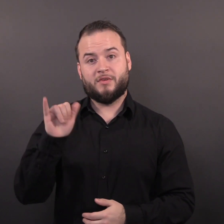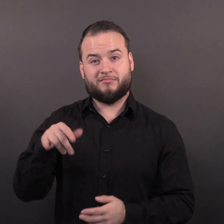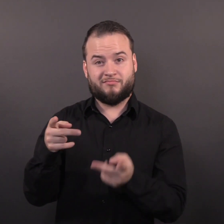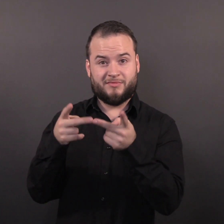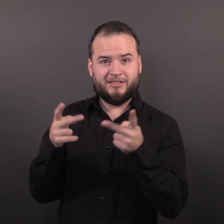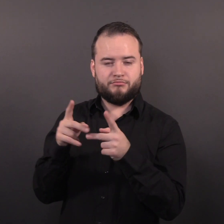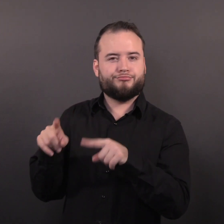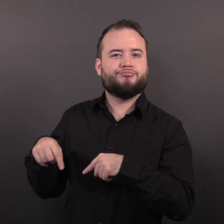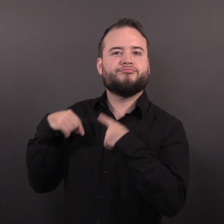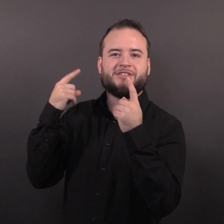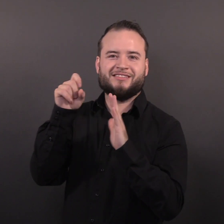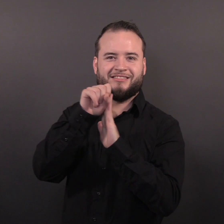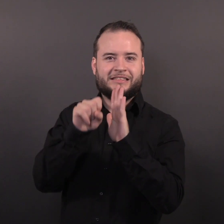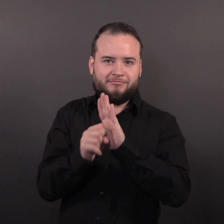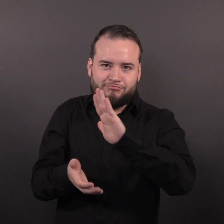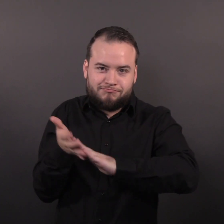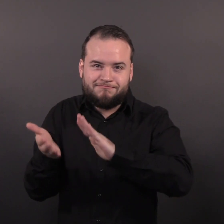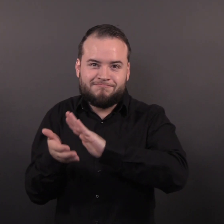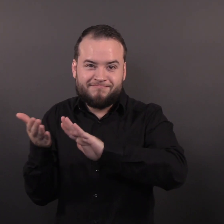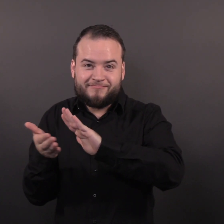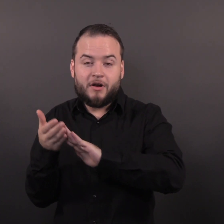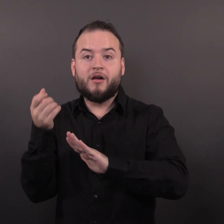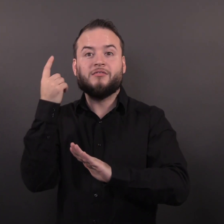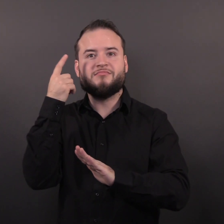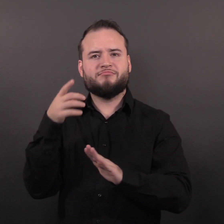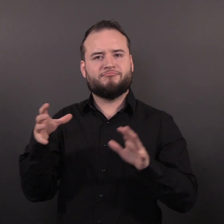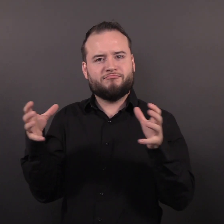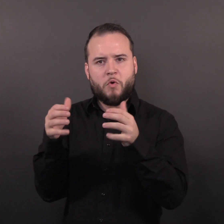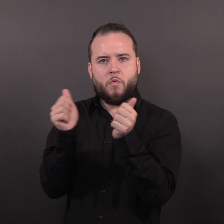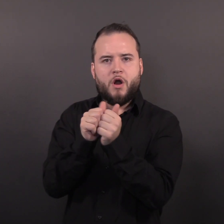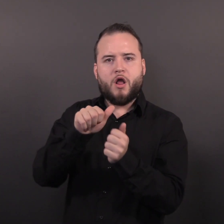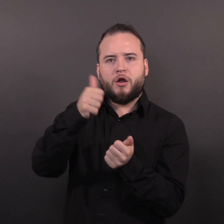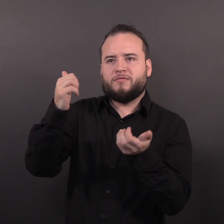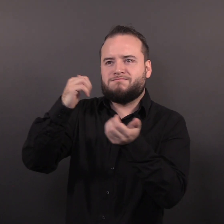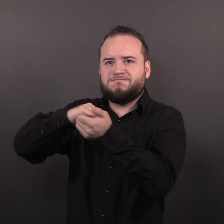This state-run site, along with others that were stood up during the response,